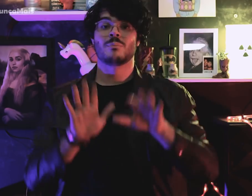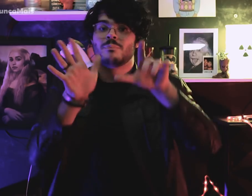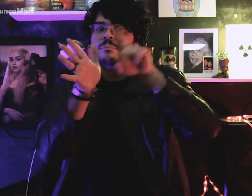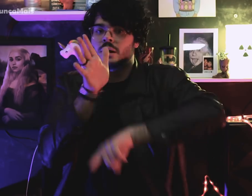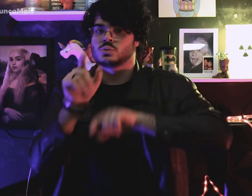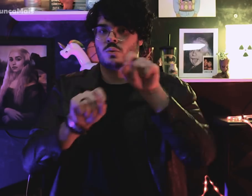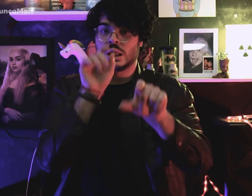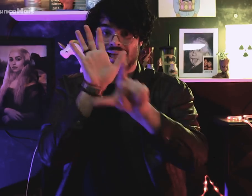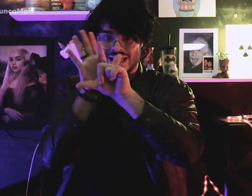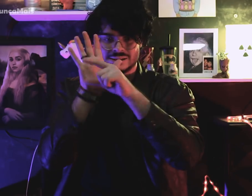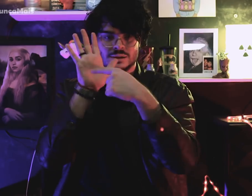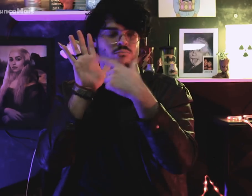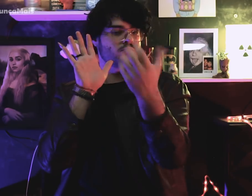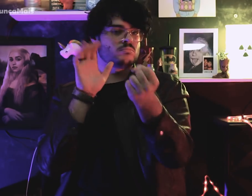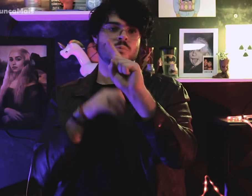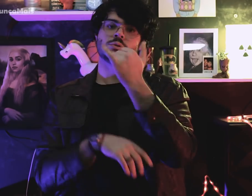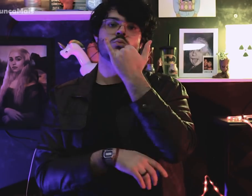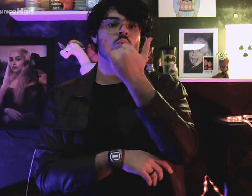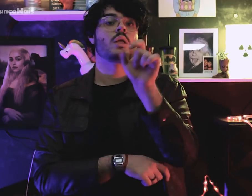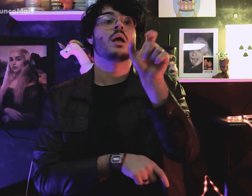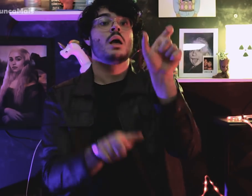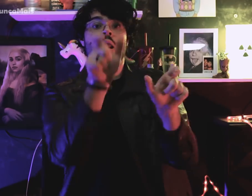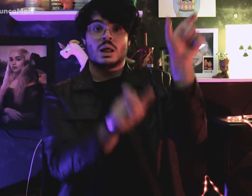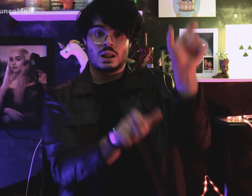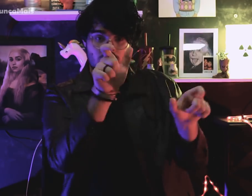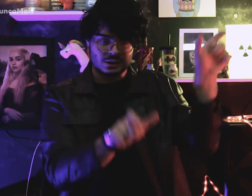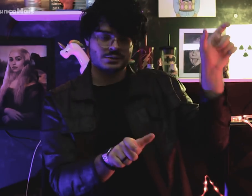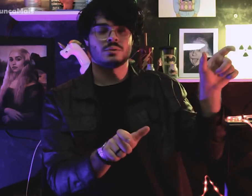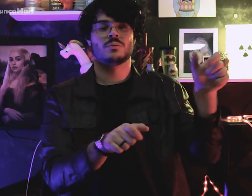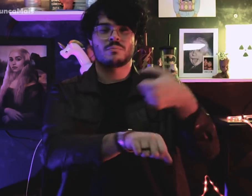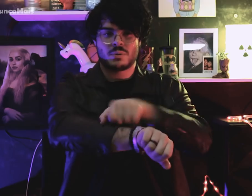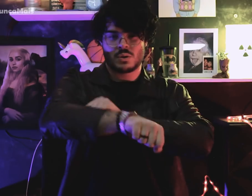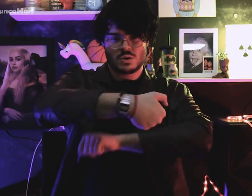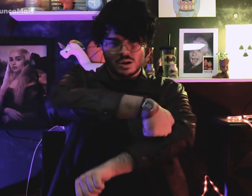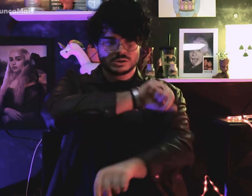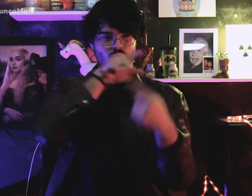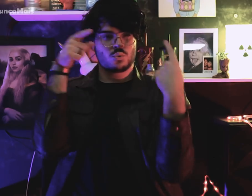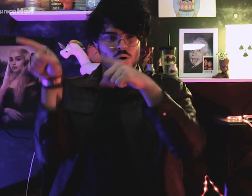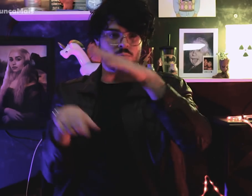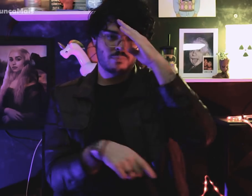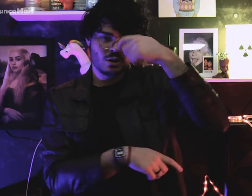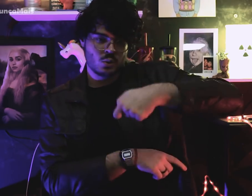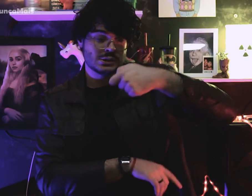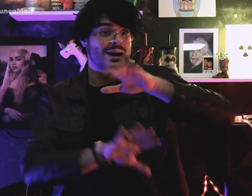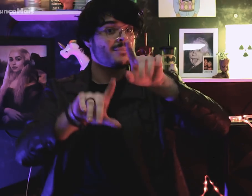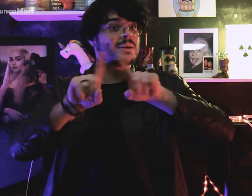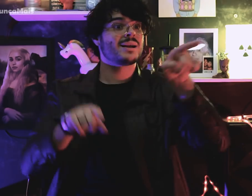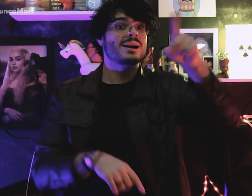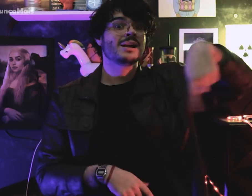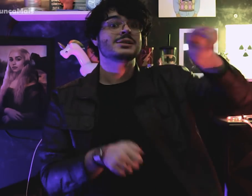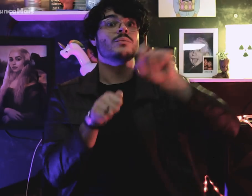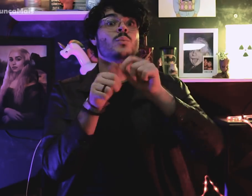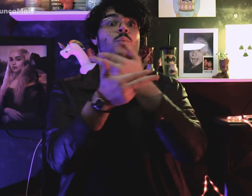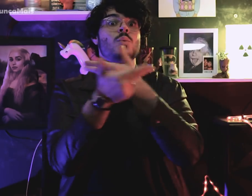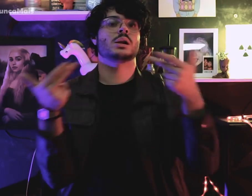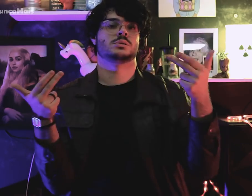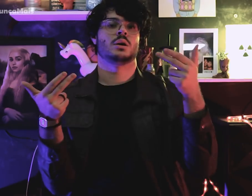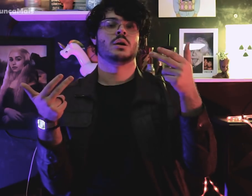exceto aqueles militantes opositores que foram condenados